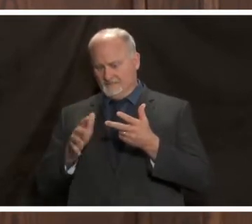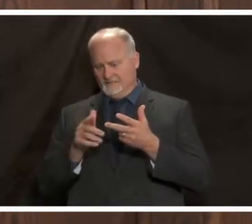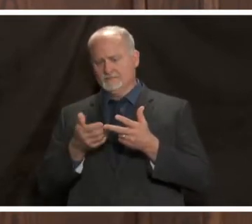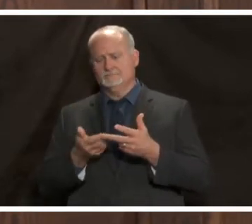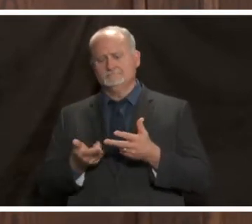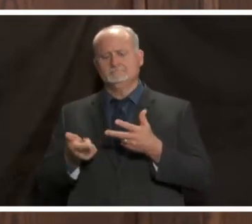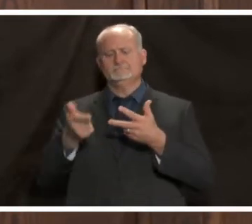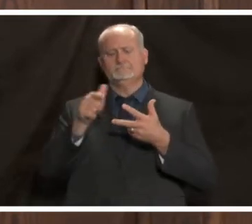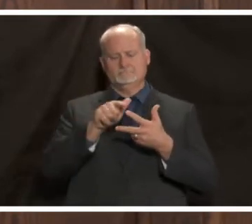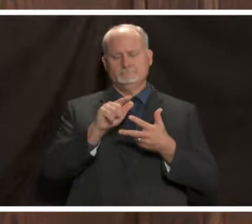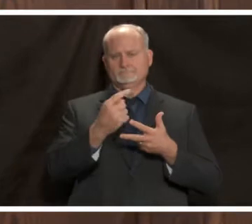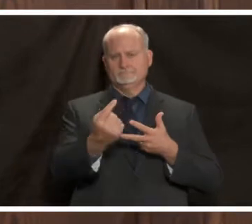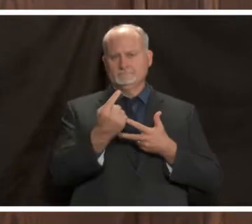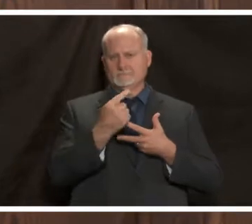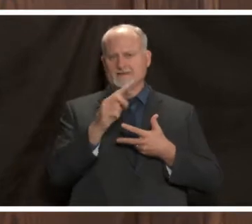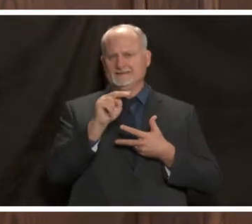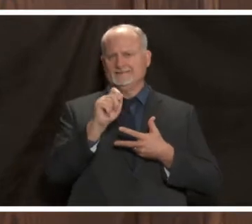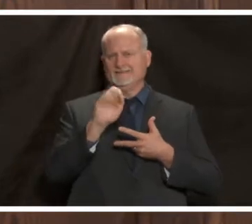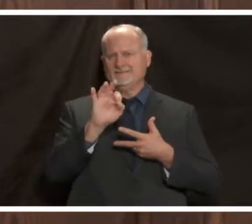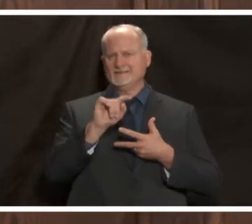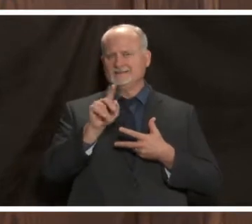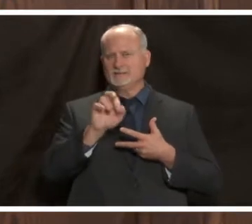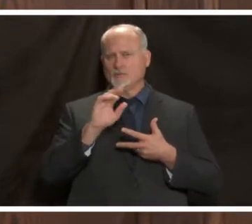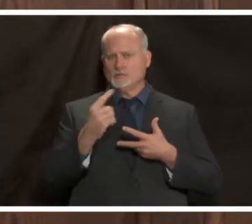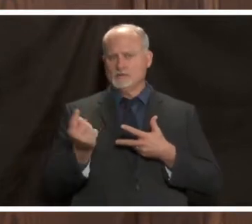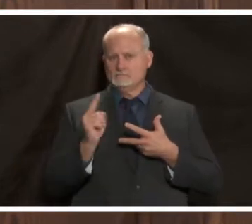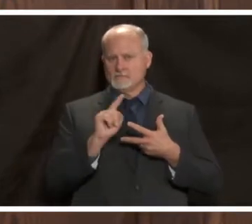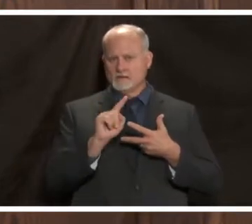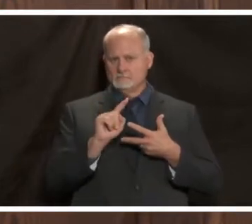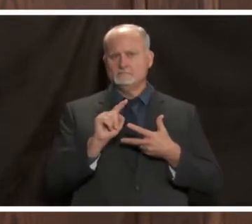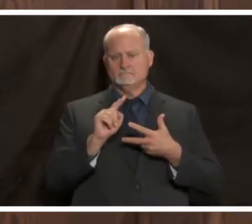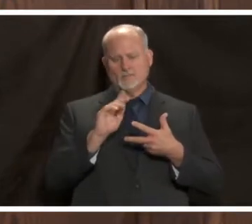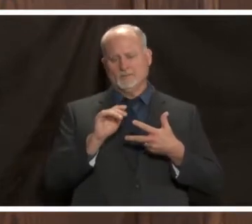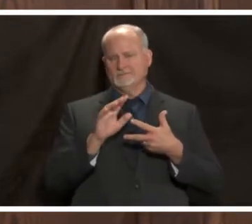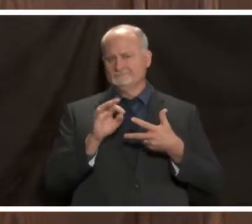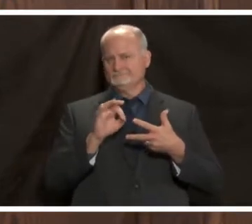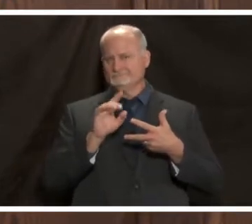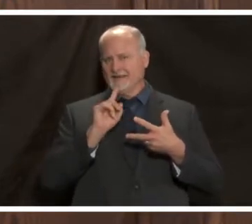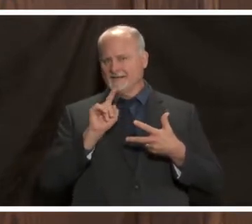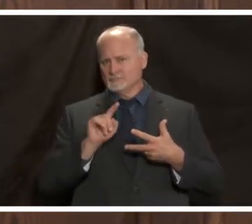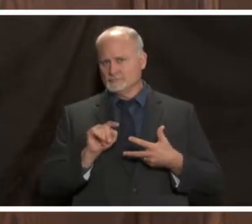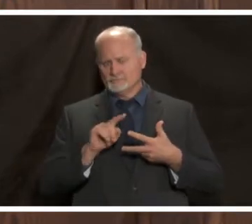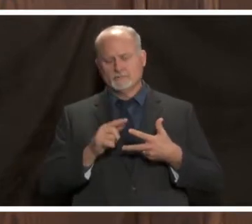and leave dr nafziger she will finish and leave and then dr wilson we are trying to minimize back